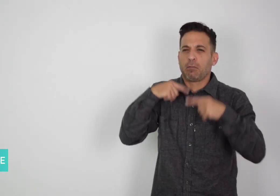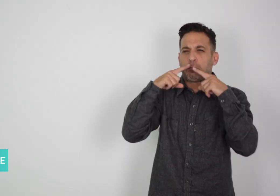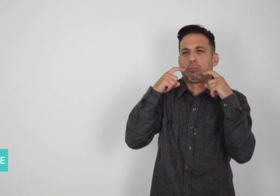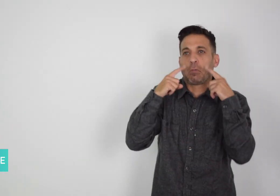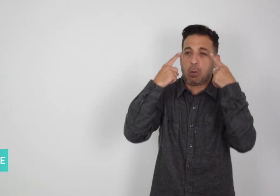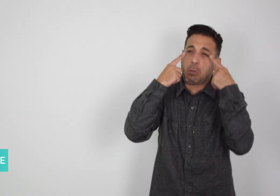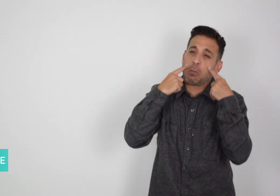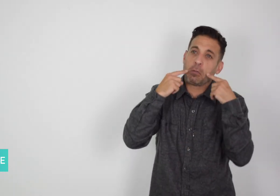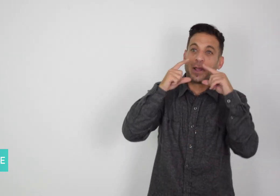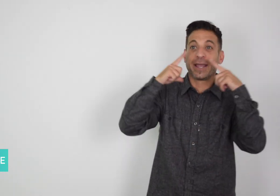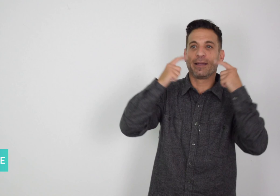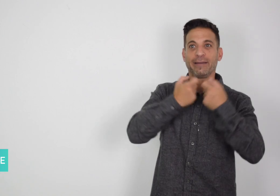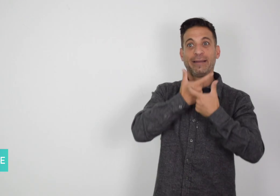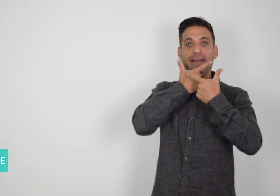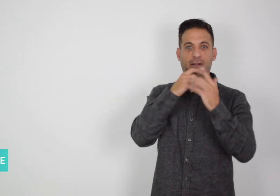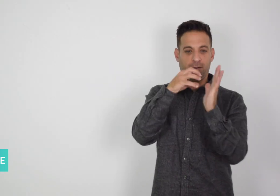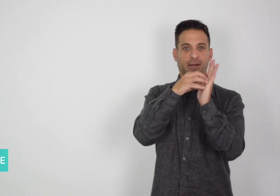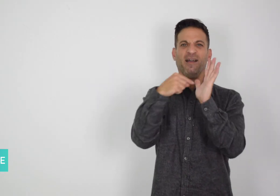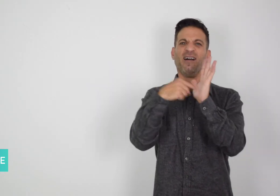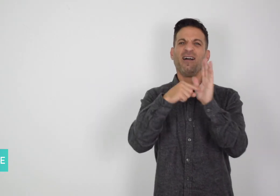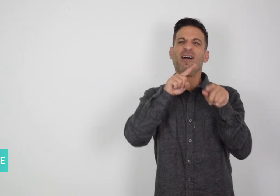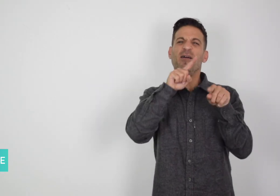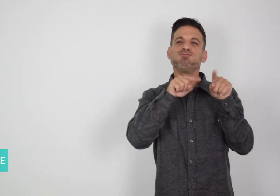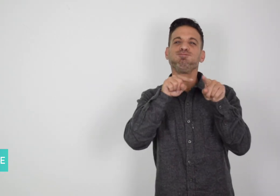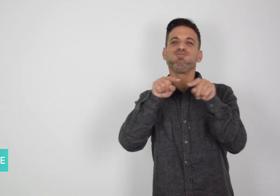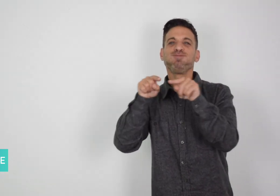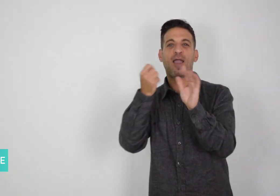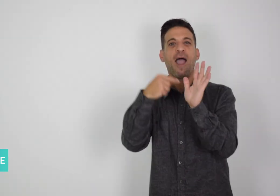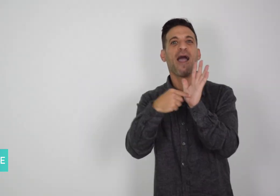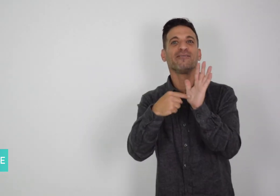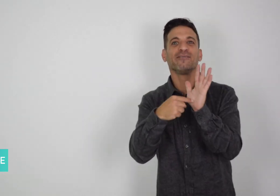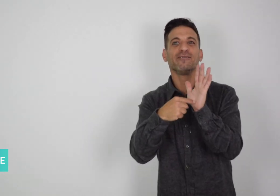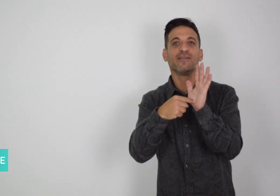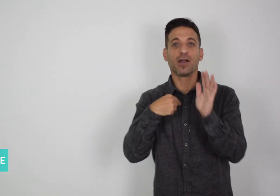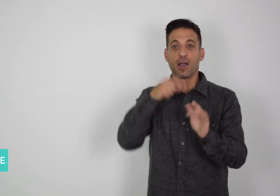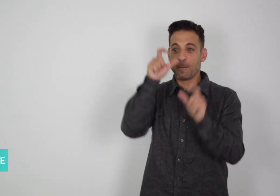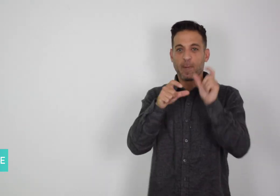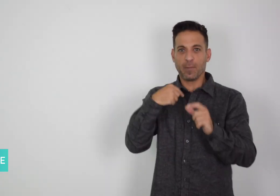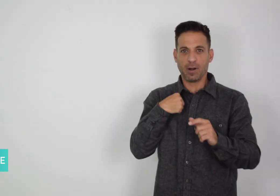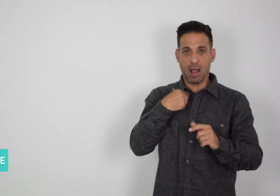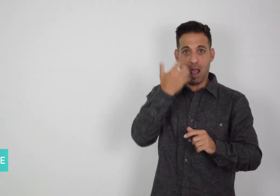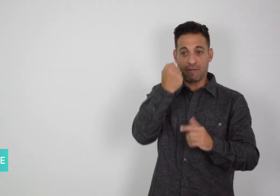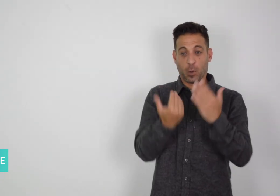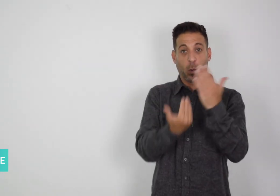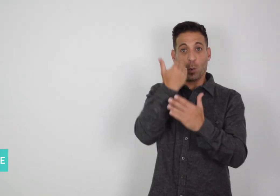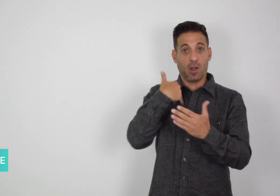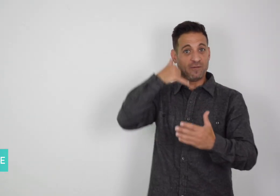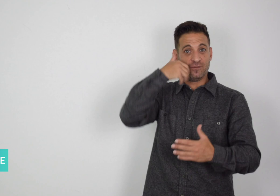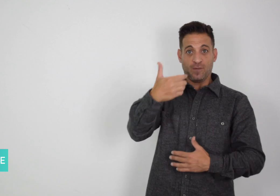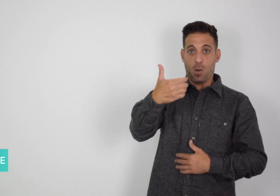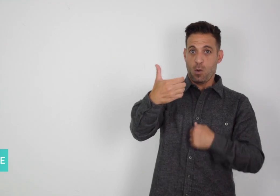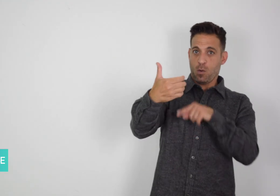photos with the avatar on top of their faces.